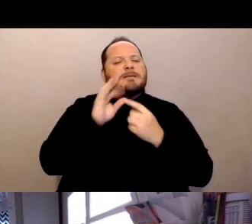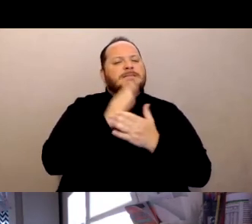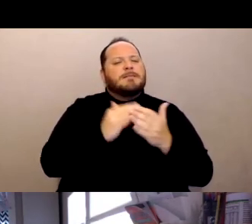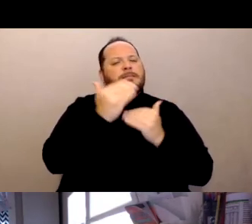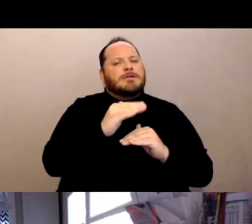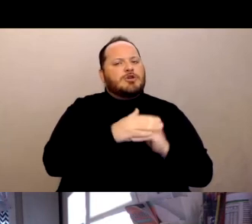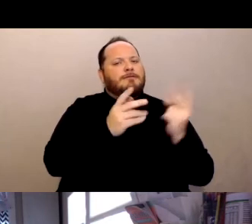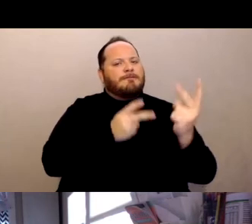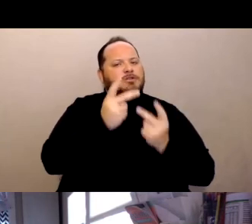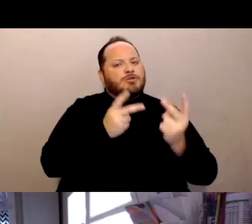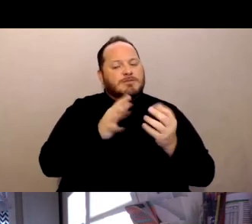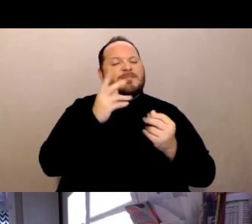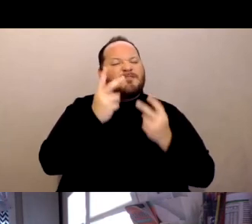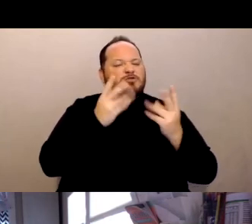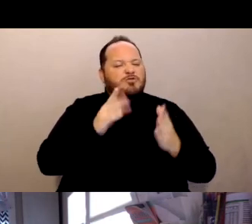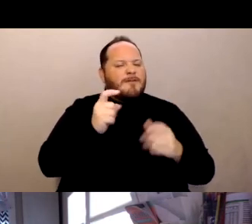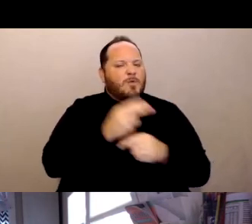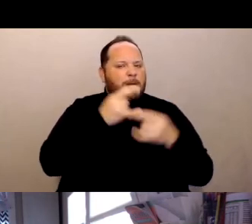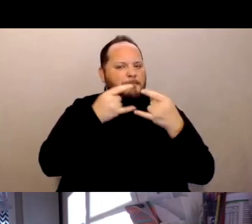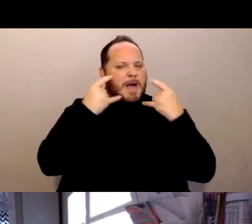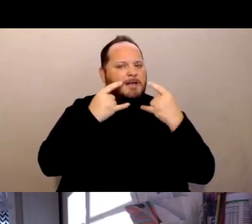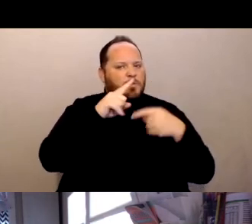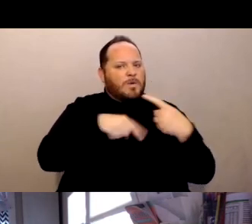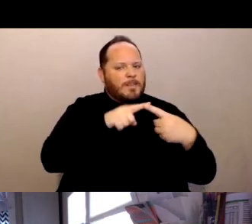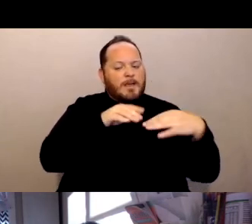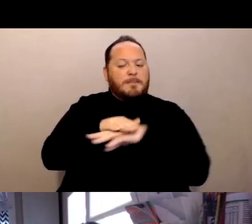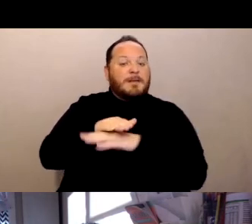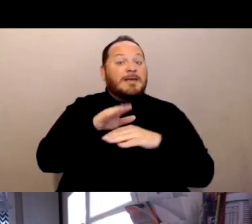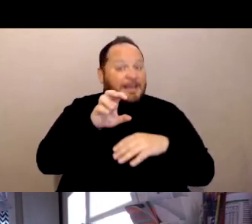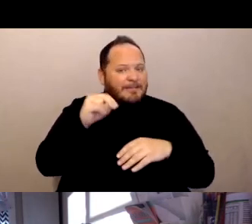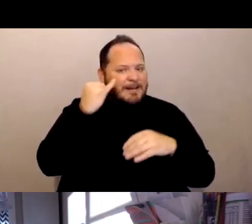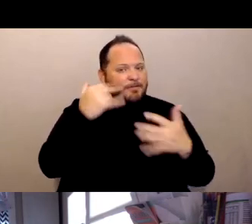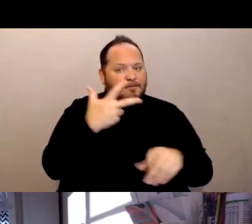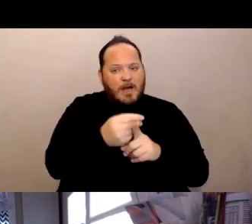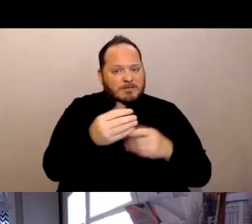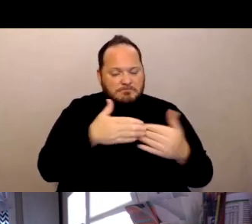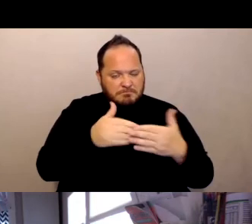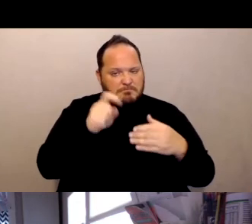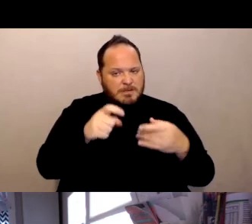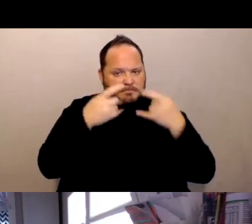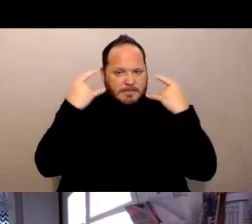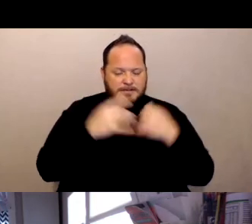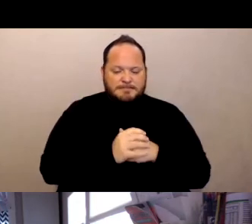when they come in even if they're vaccinated. And then the one other issue I wanted to mention real quickly is,